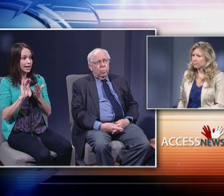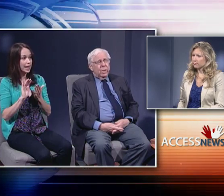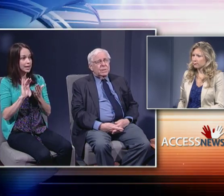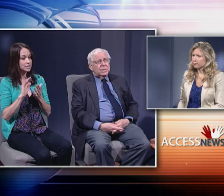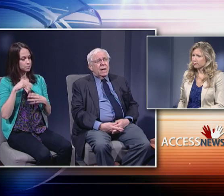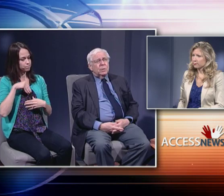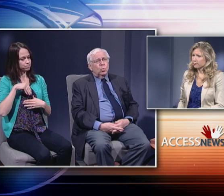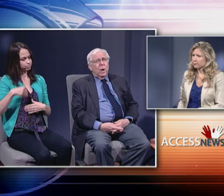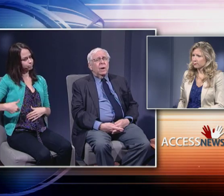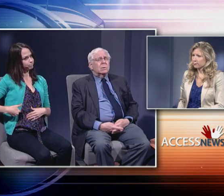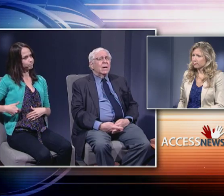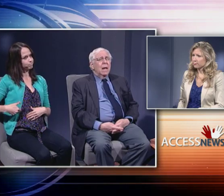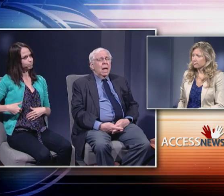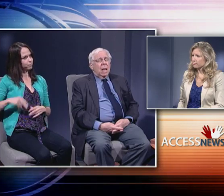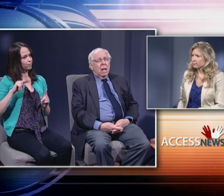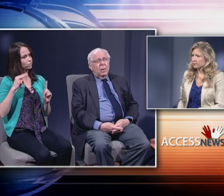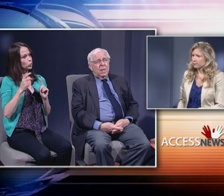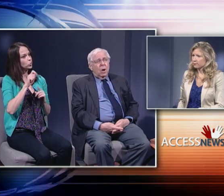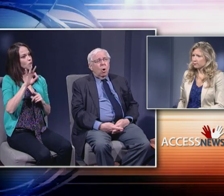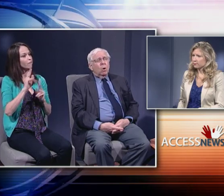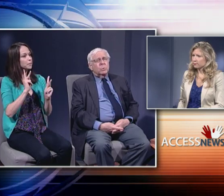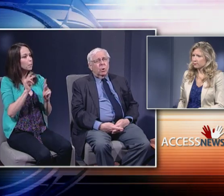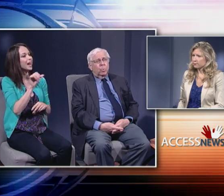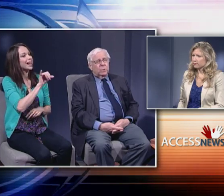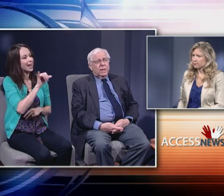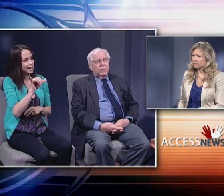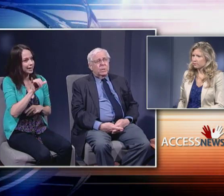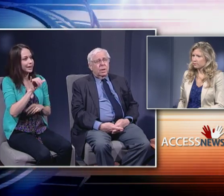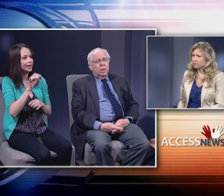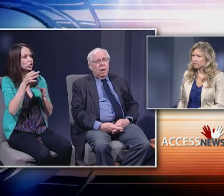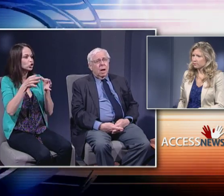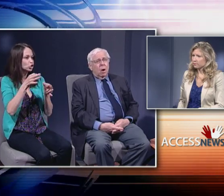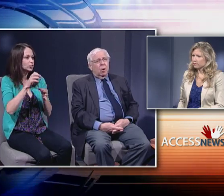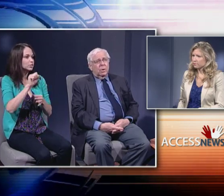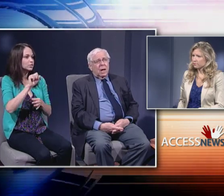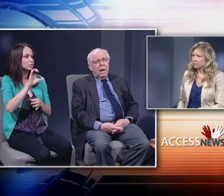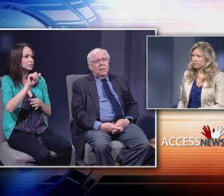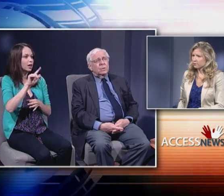When he says, well, the arms that are protected are the kinds